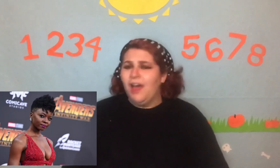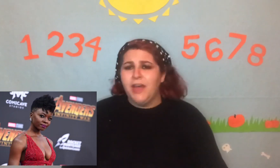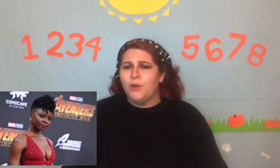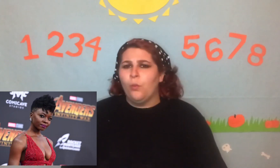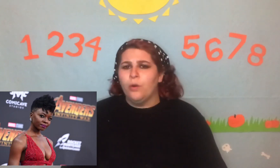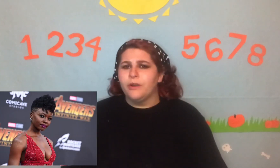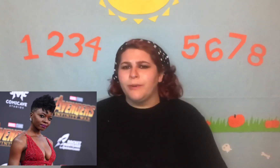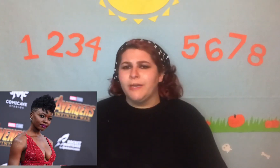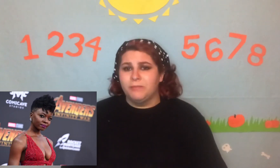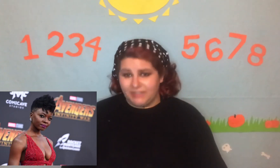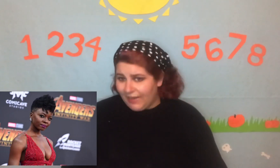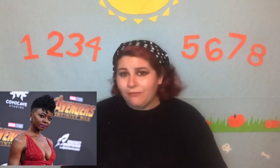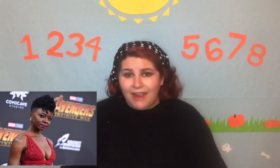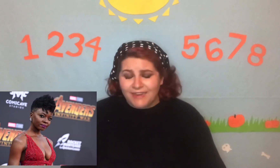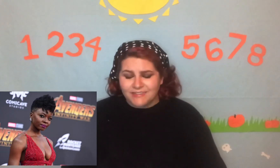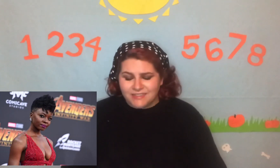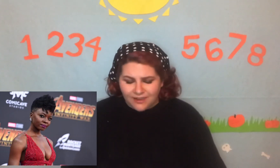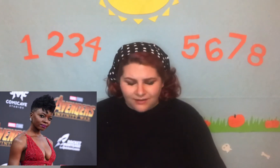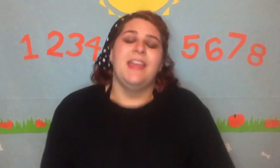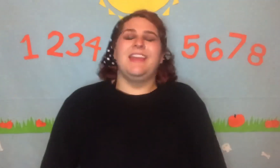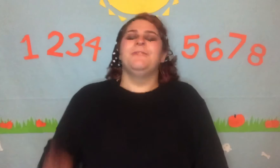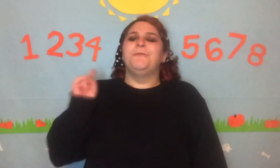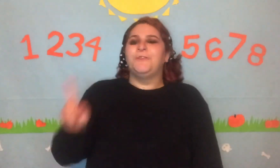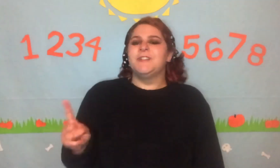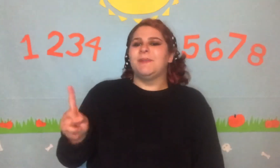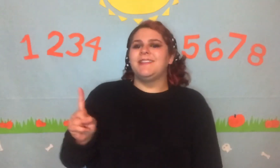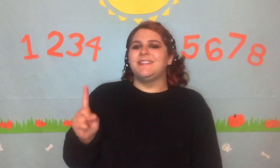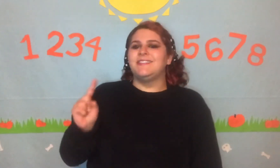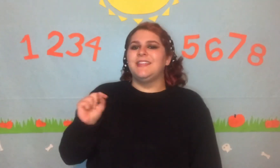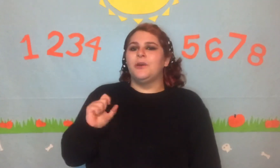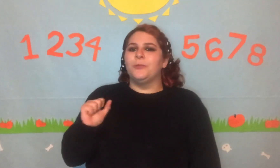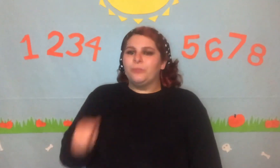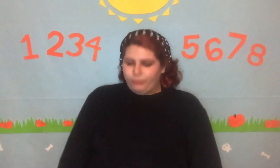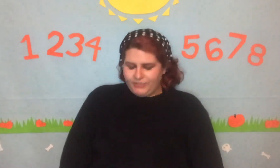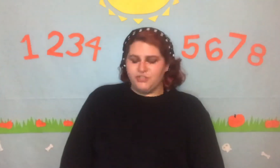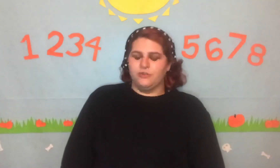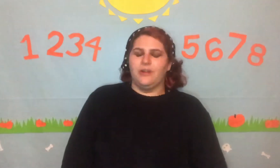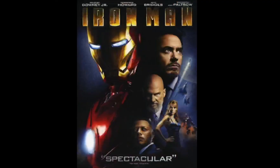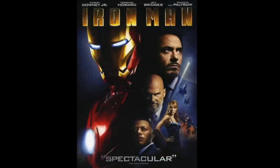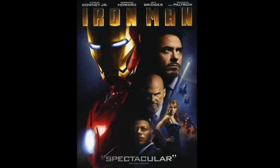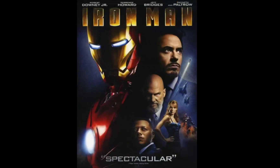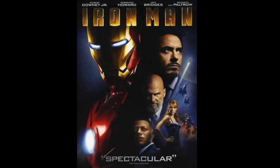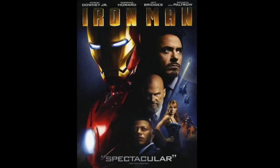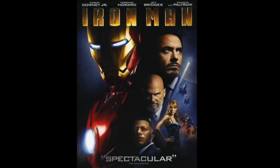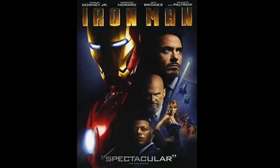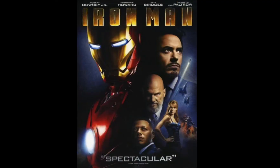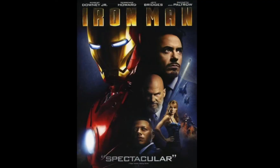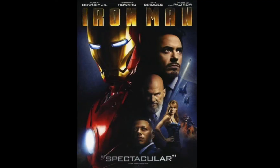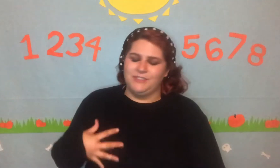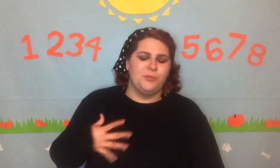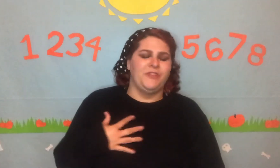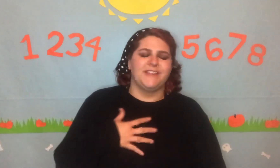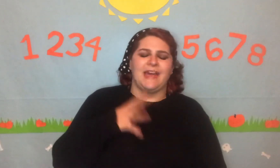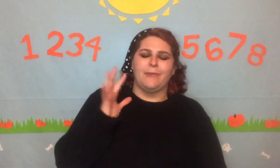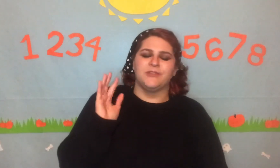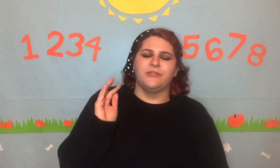an award-winning playwright! In first place is the original Iron Man. I mean this movie is absolutely